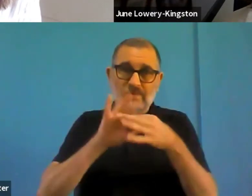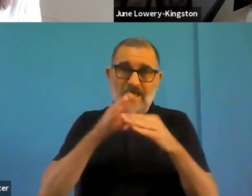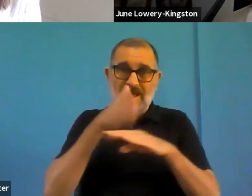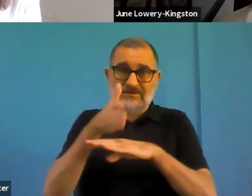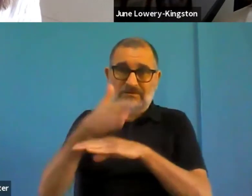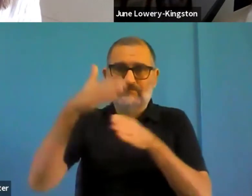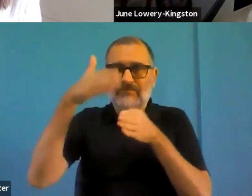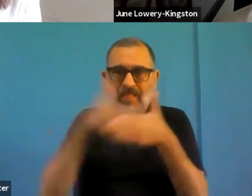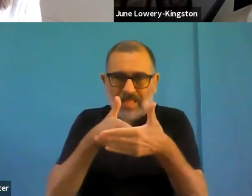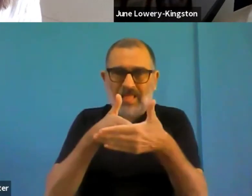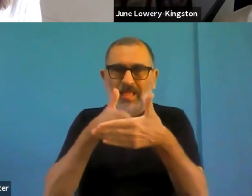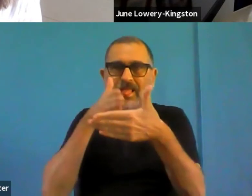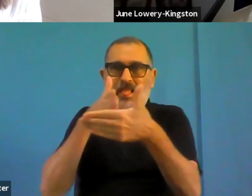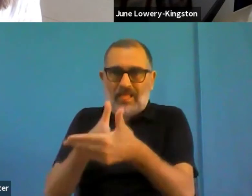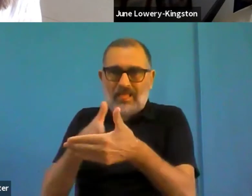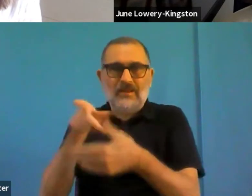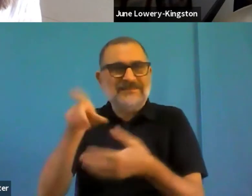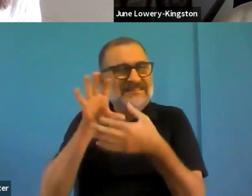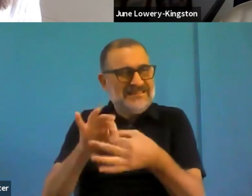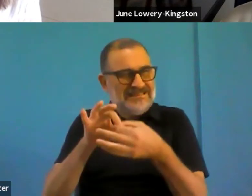format for gathering feedback from that.